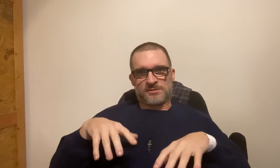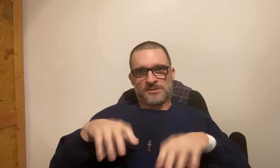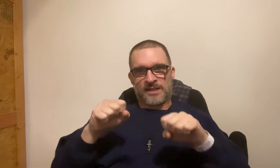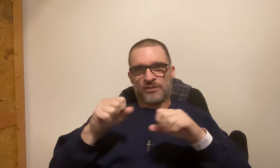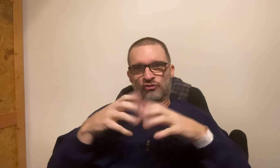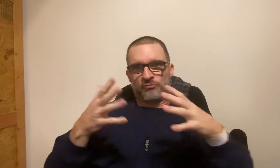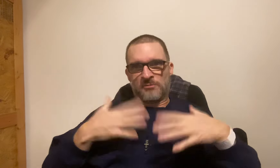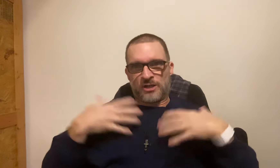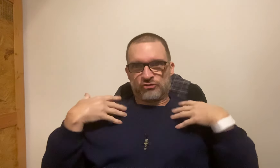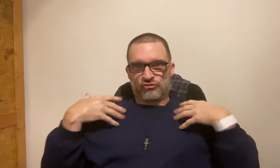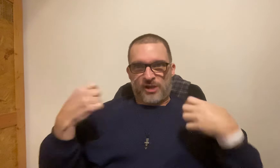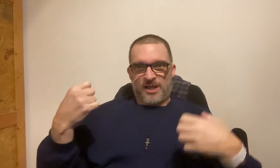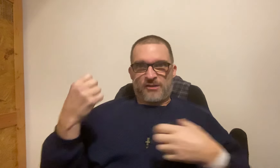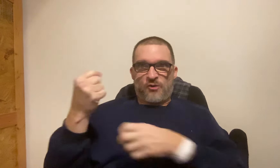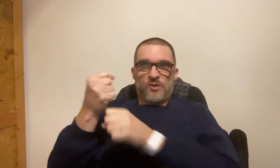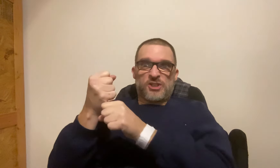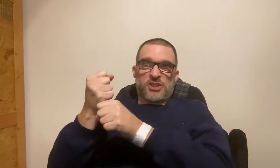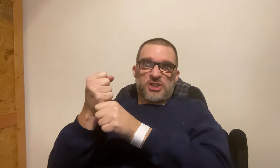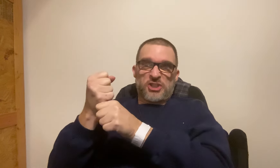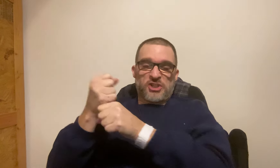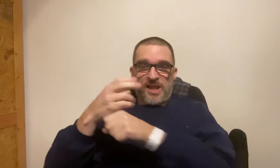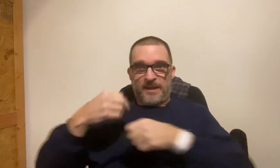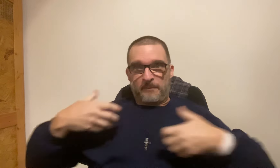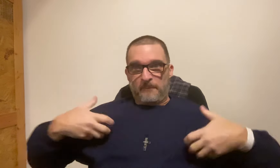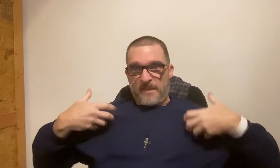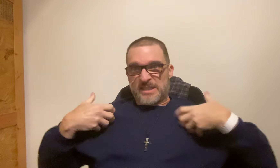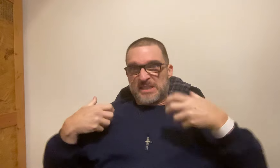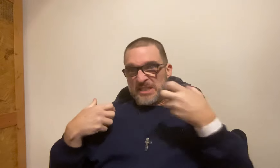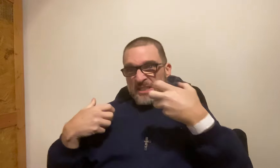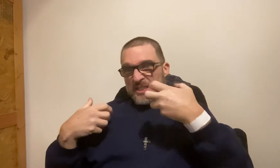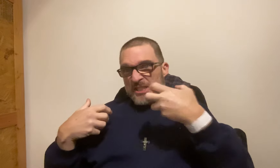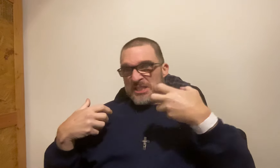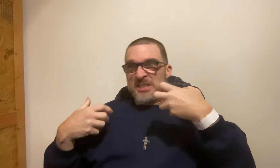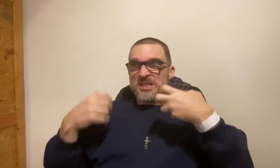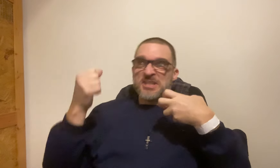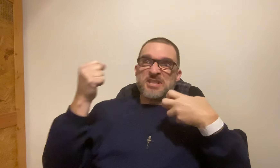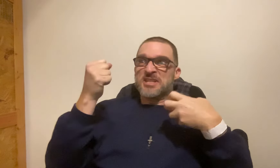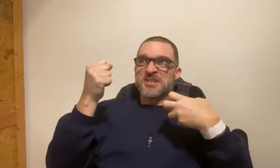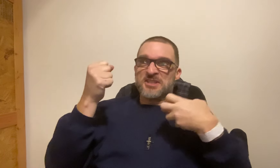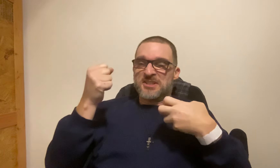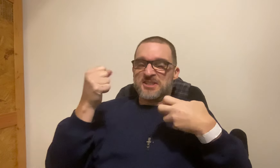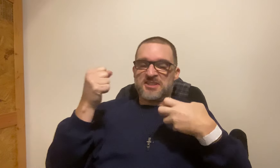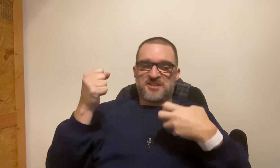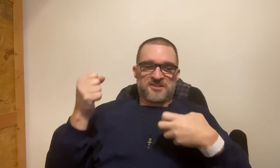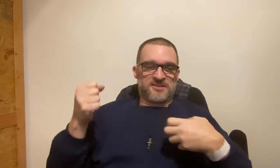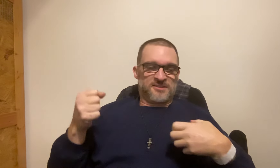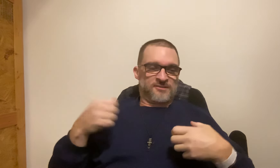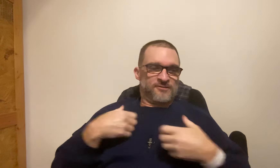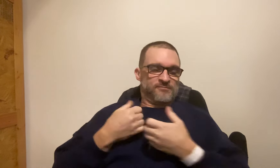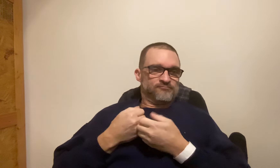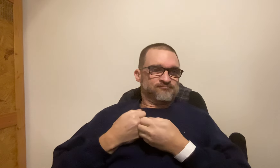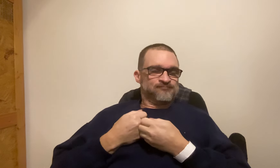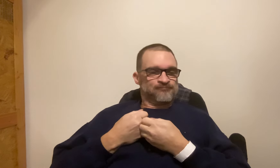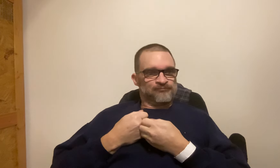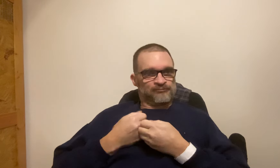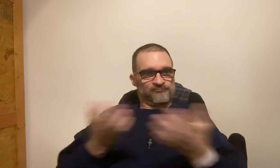But it takes too much of my strength to hold on and squeezing Monkey tightly.